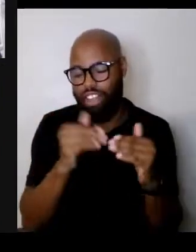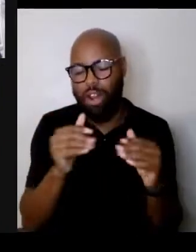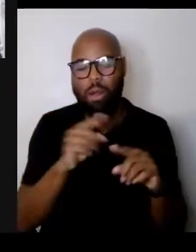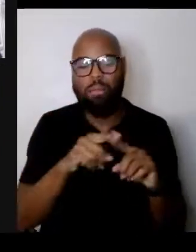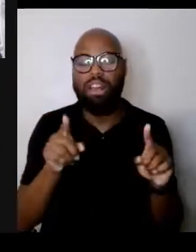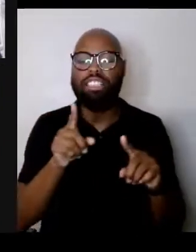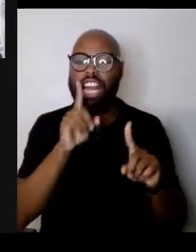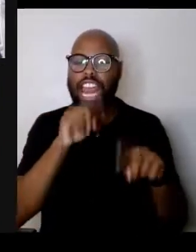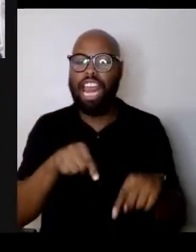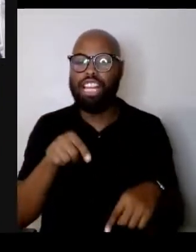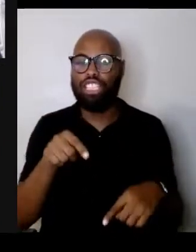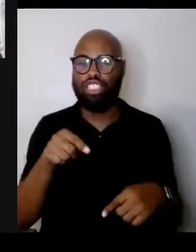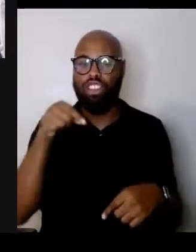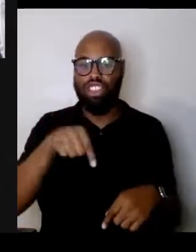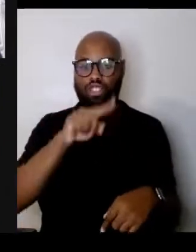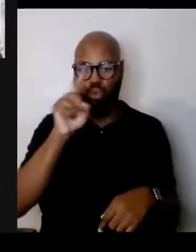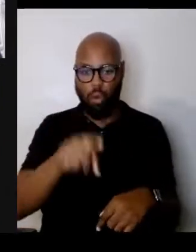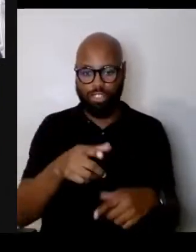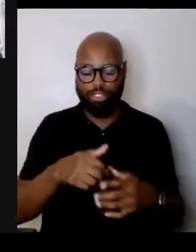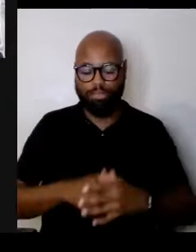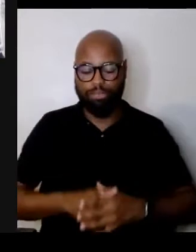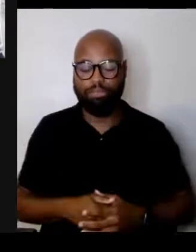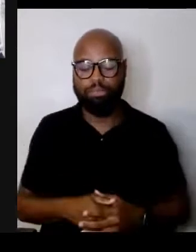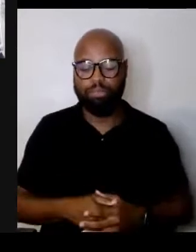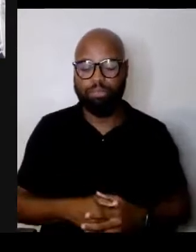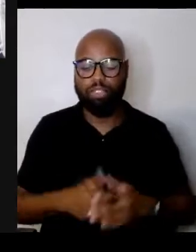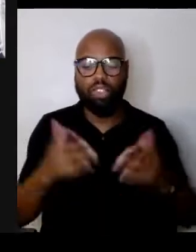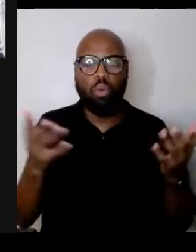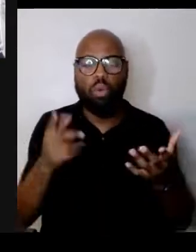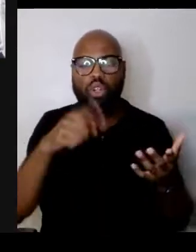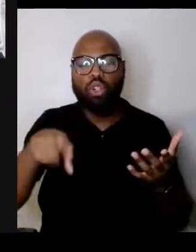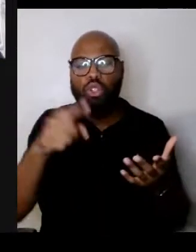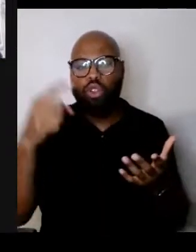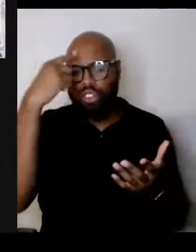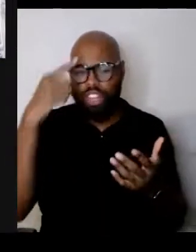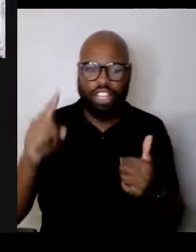what do you think oughta be the very first step